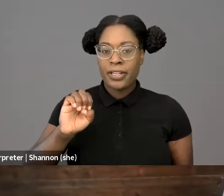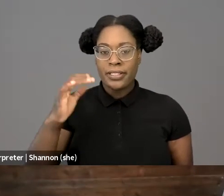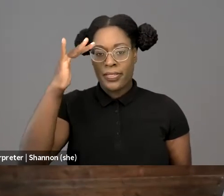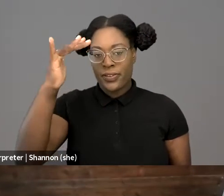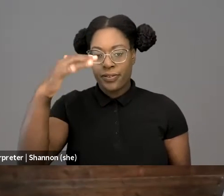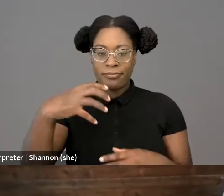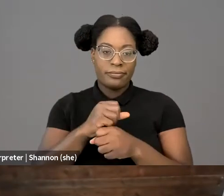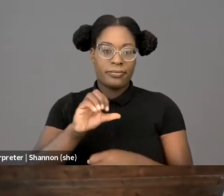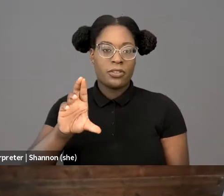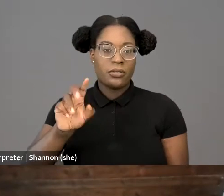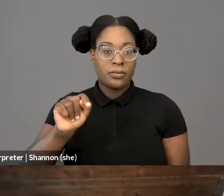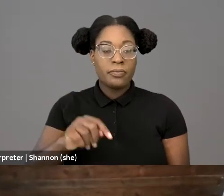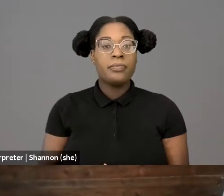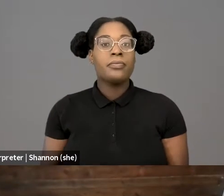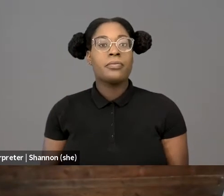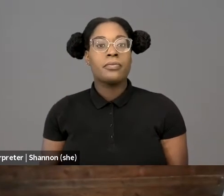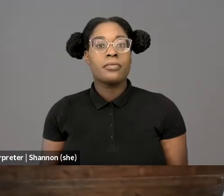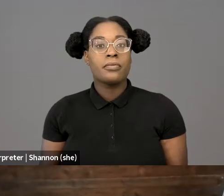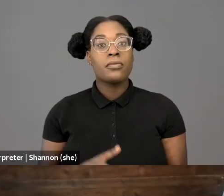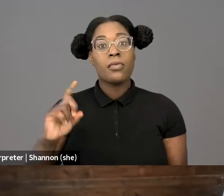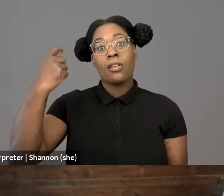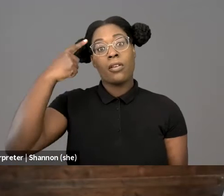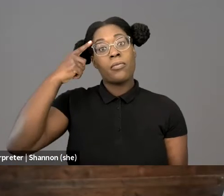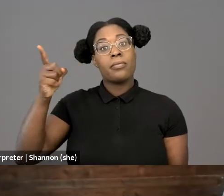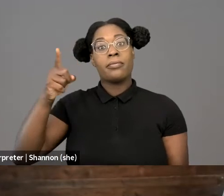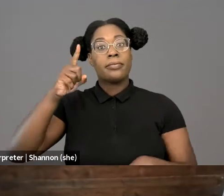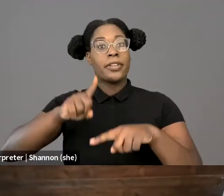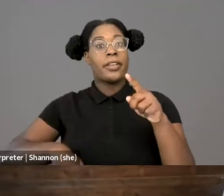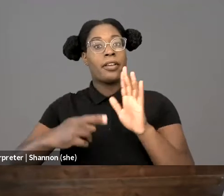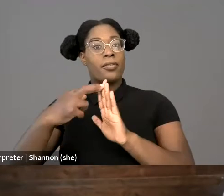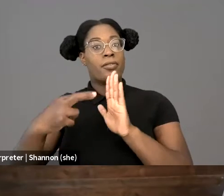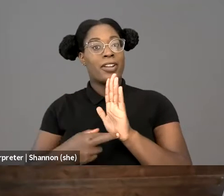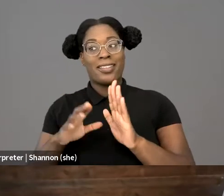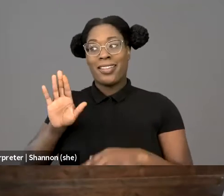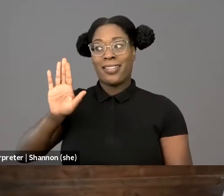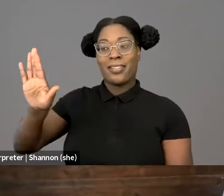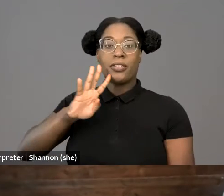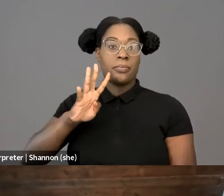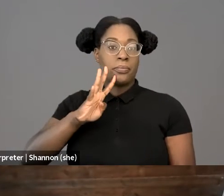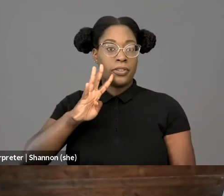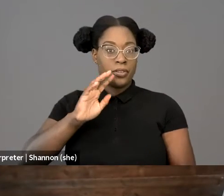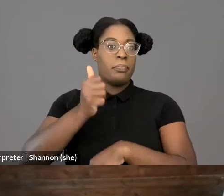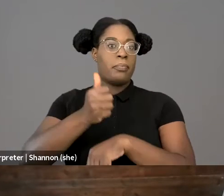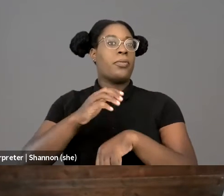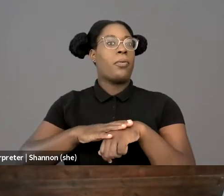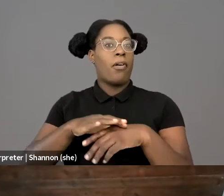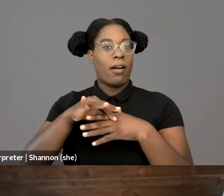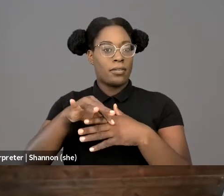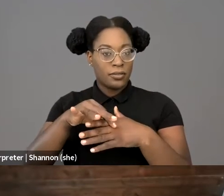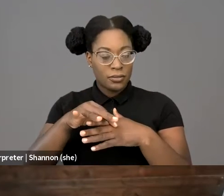cannot generally regulate speech based on its content, it can enact reasonable content-neutral restrictions on its time, place and manner.